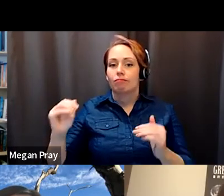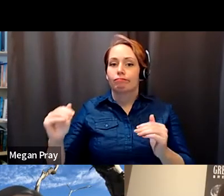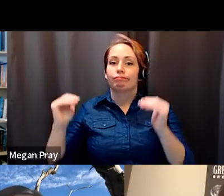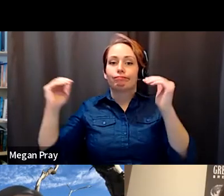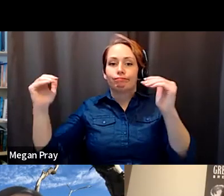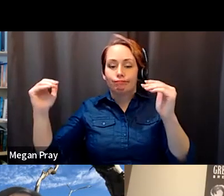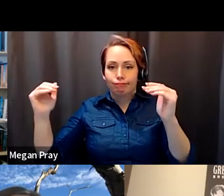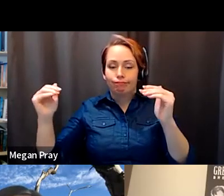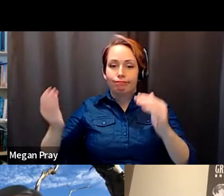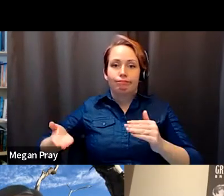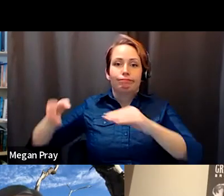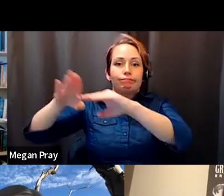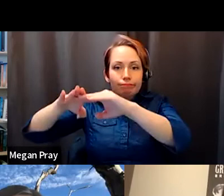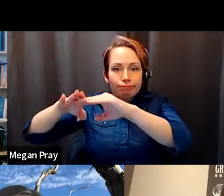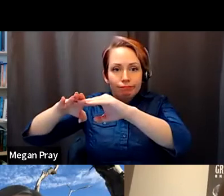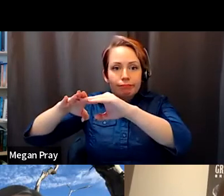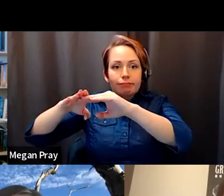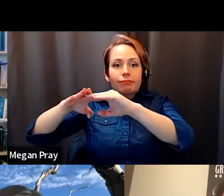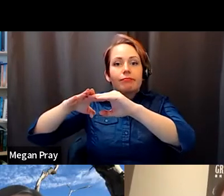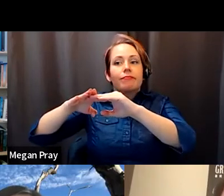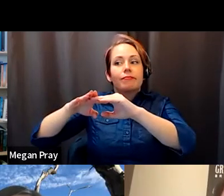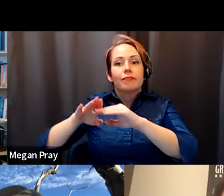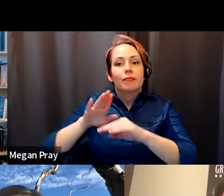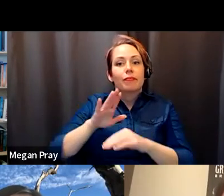Salvador Santino Regilme: interest or tendencies in the target countries.